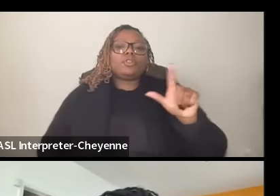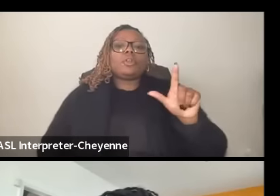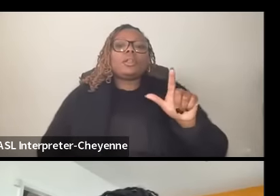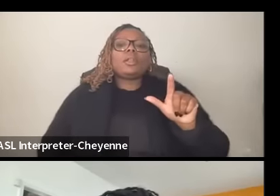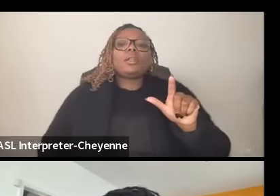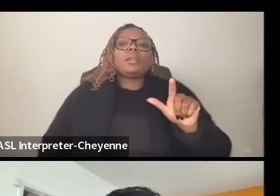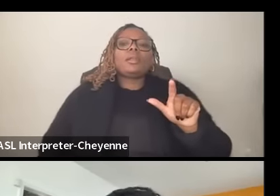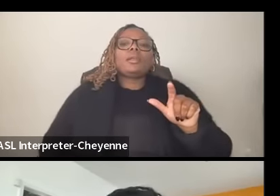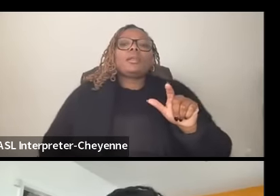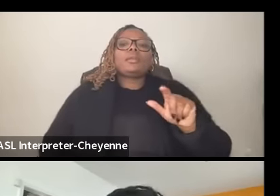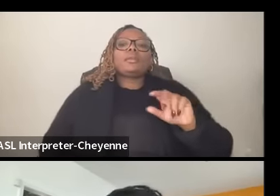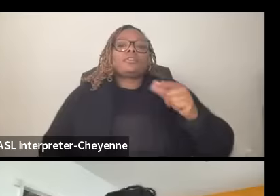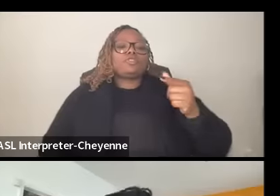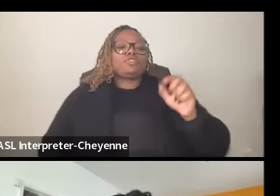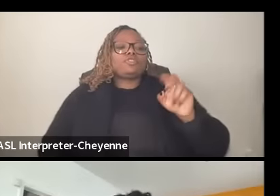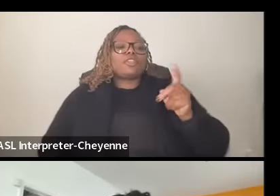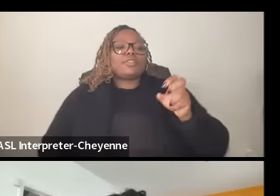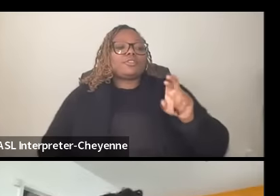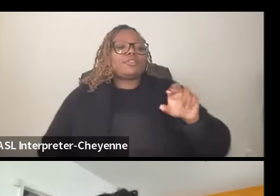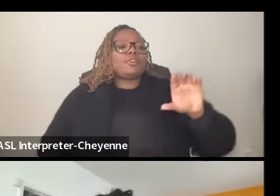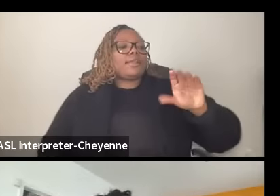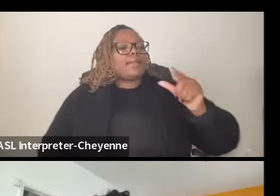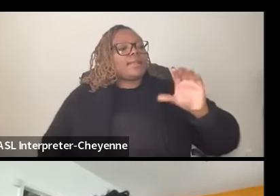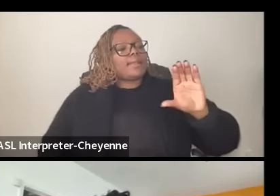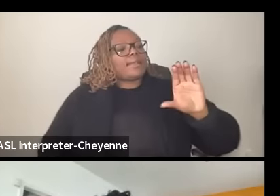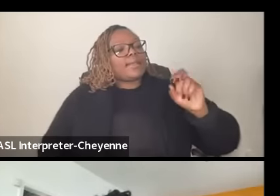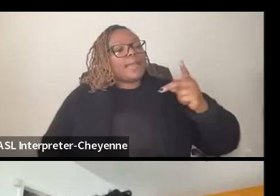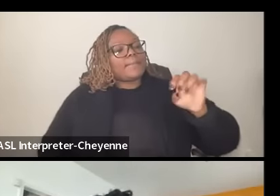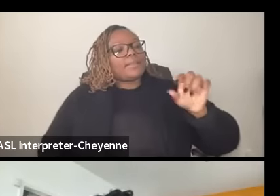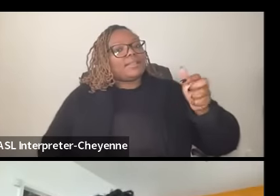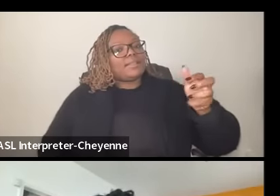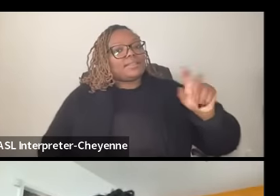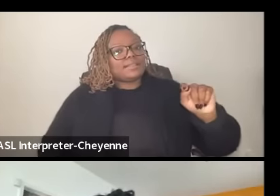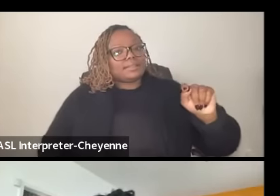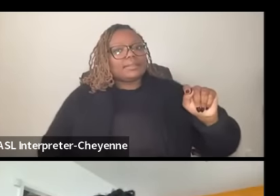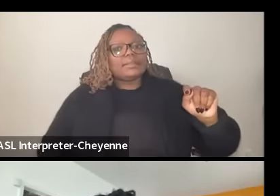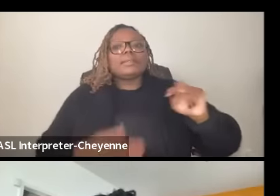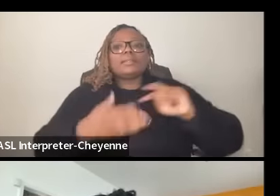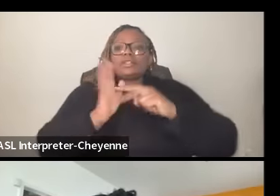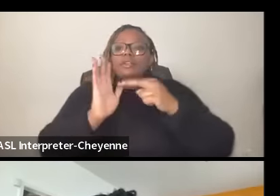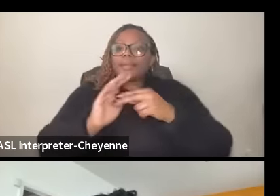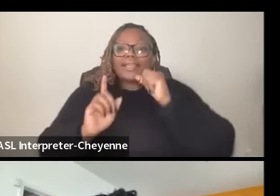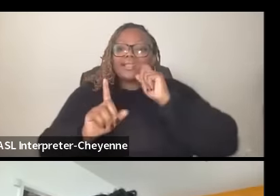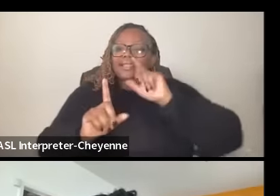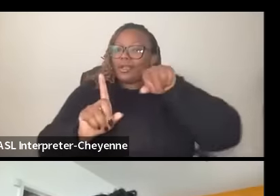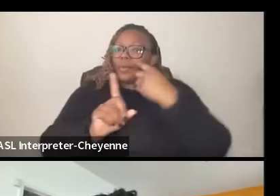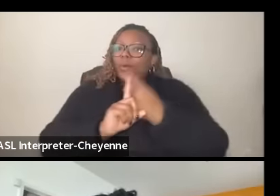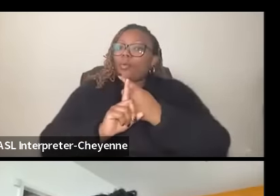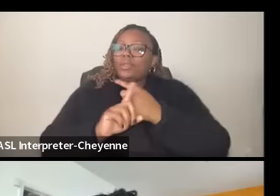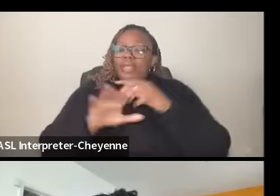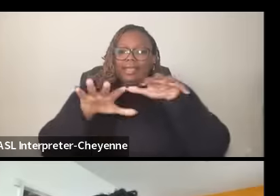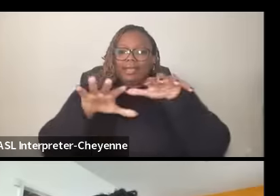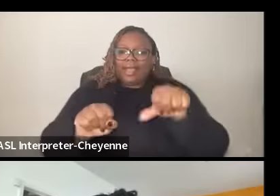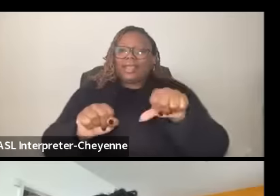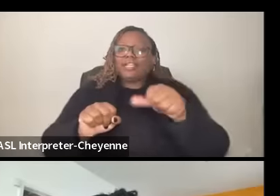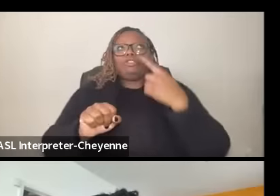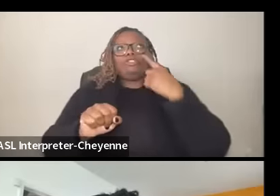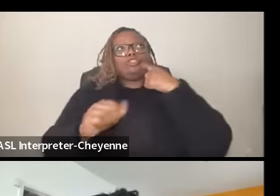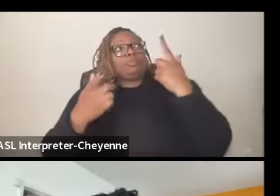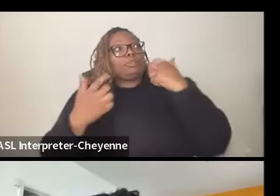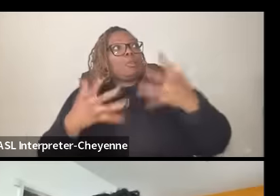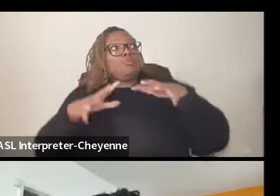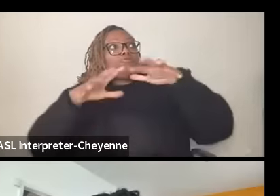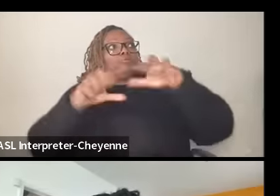racial gendered capitalism so it is uh it is it is not just colonization for the sake of colonization